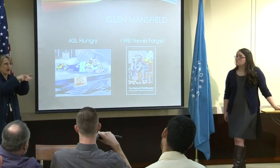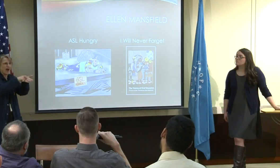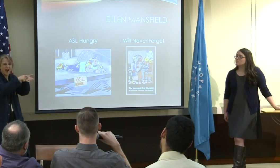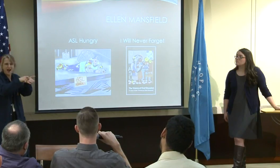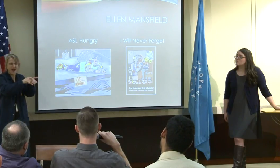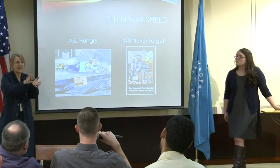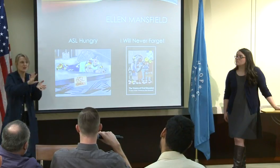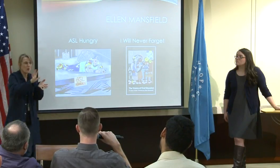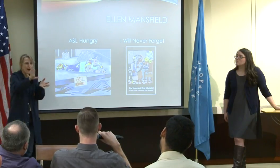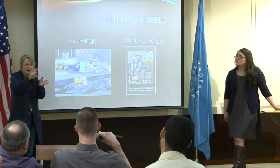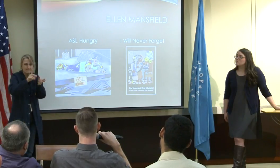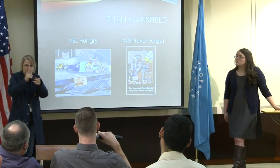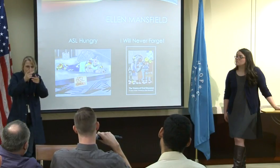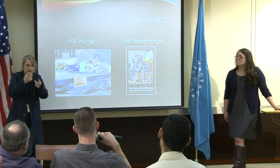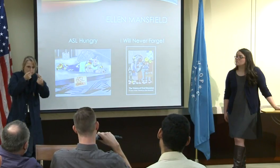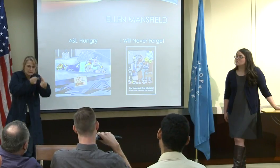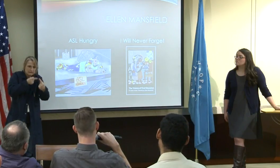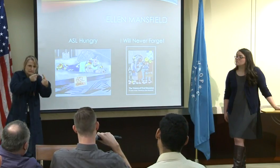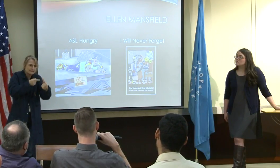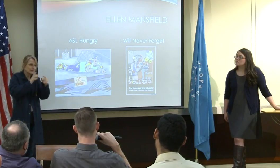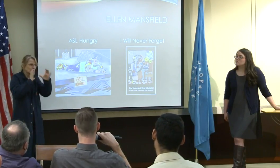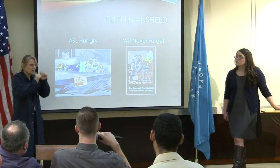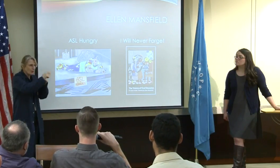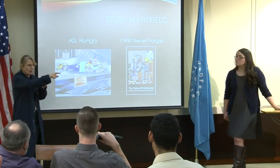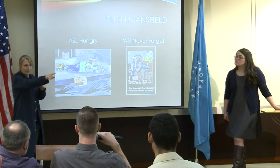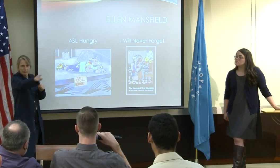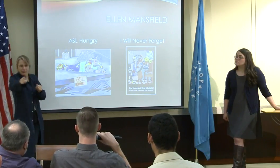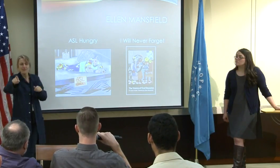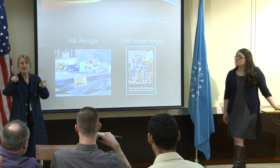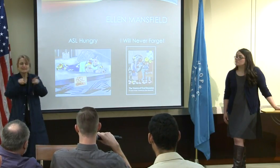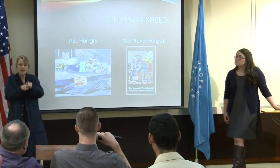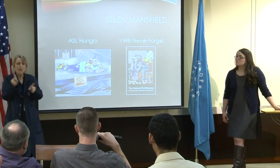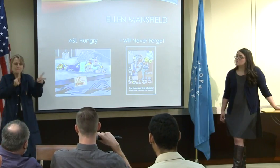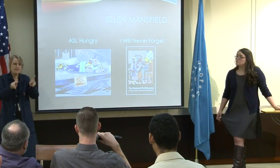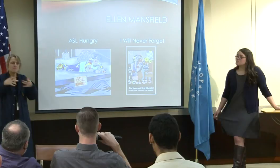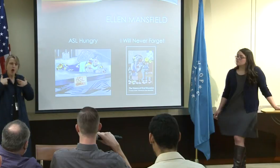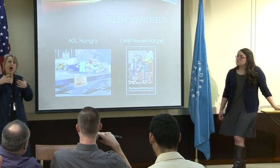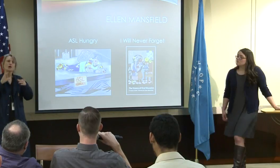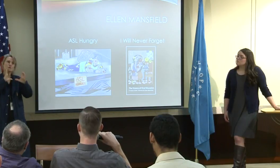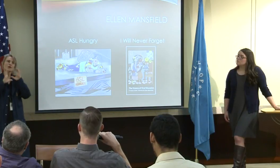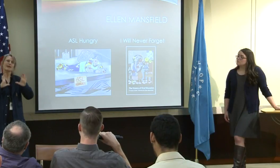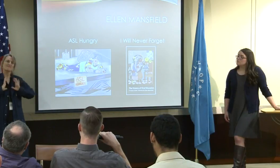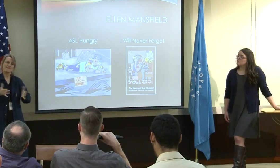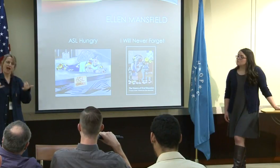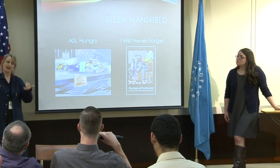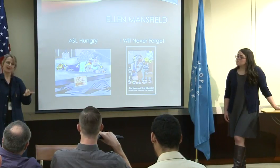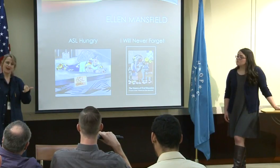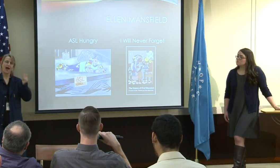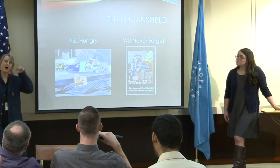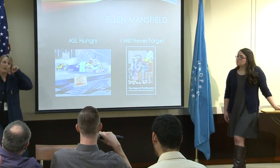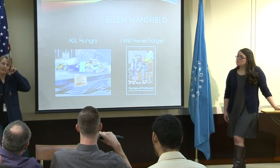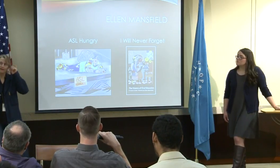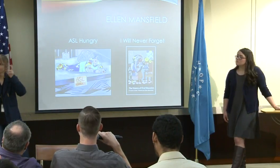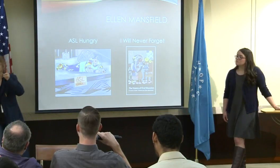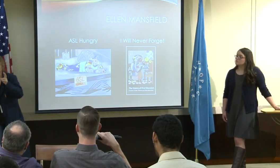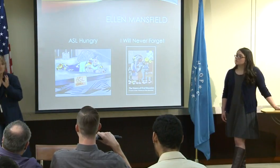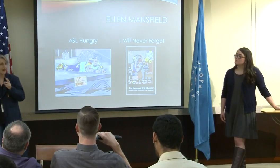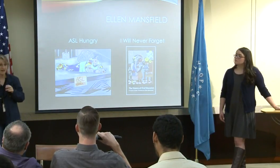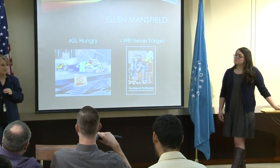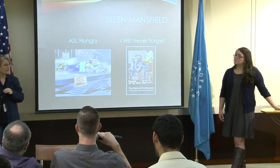Then I have to write back and forth, and I struggle with communication. And it's the same people that I communicate with fine today,